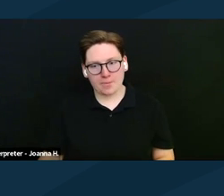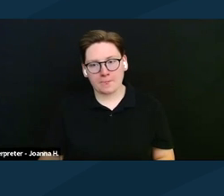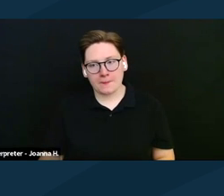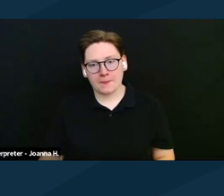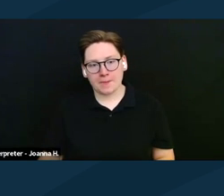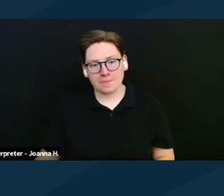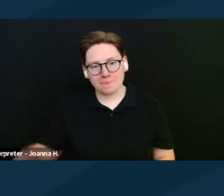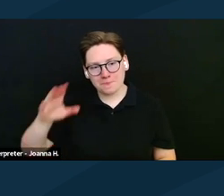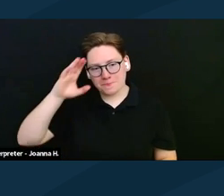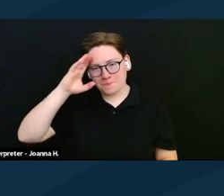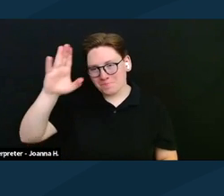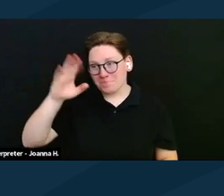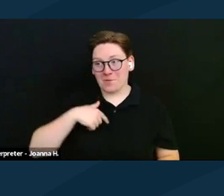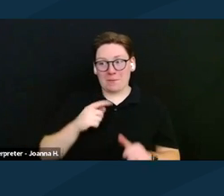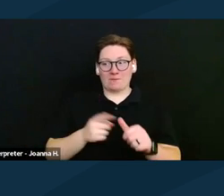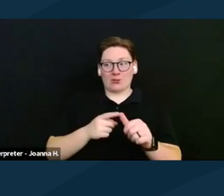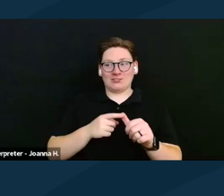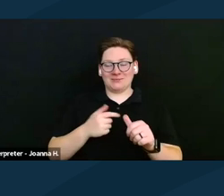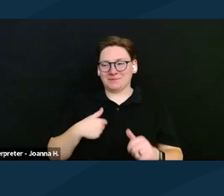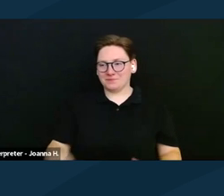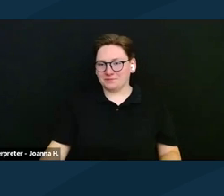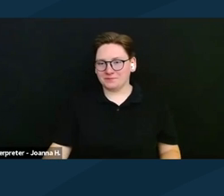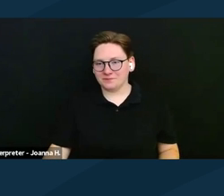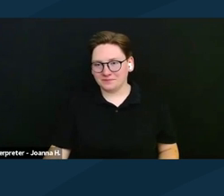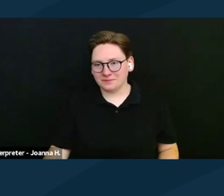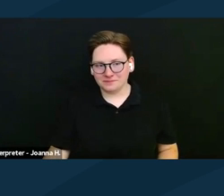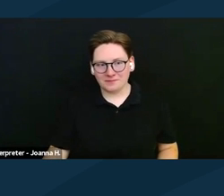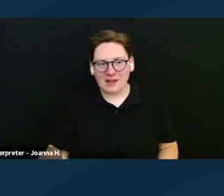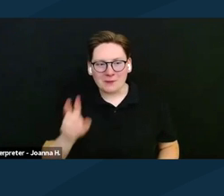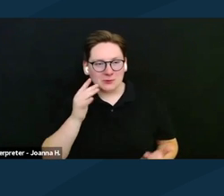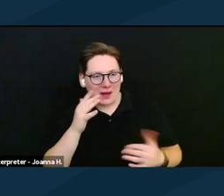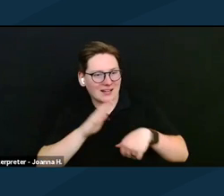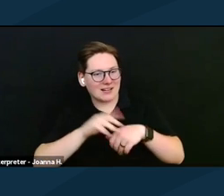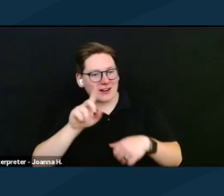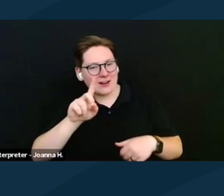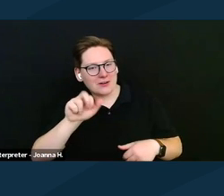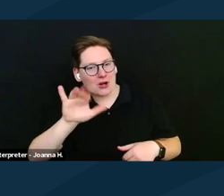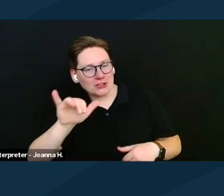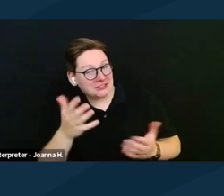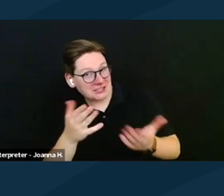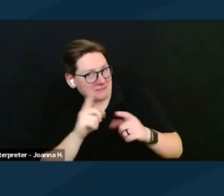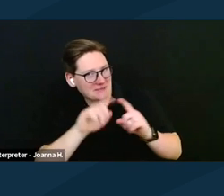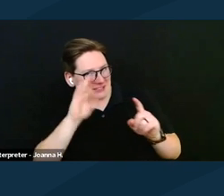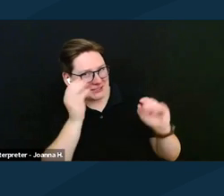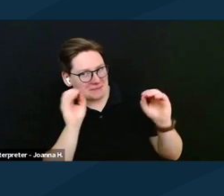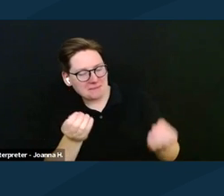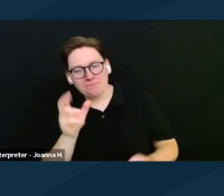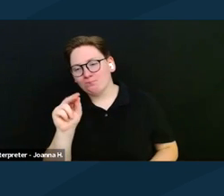I think I'm up first. So yeah, I waiting to see if Darcy came on screen first. No, we do not currently have a Senate